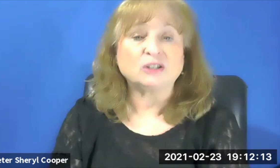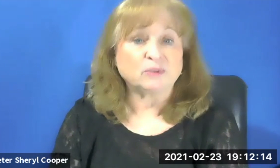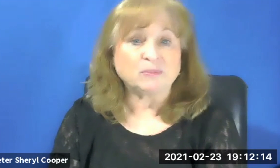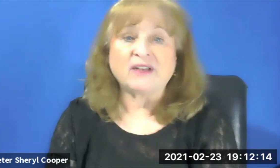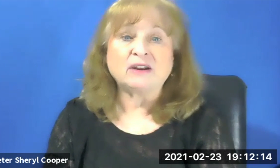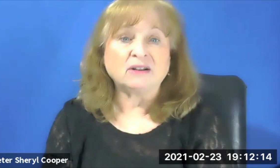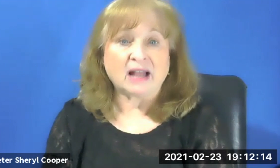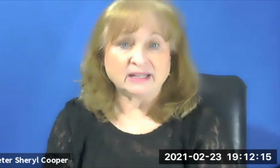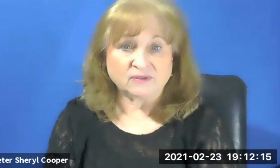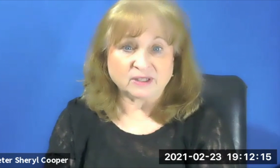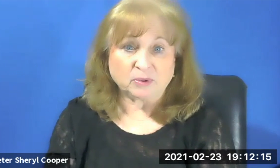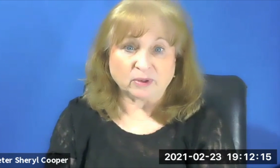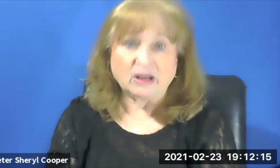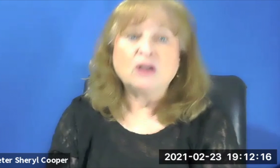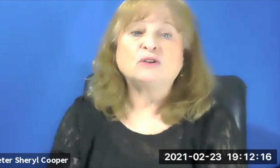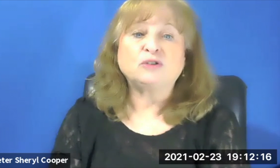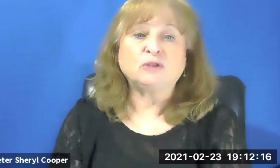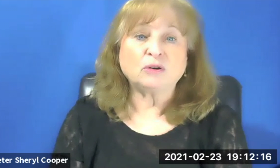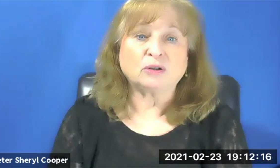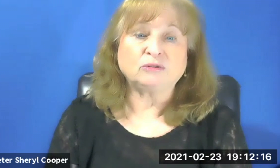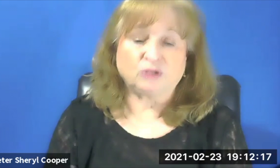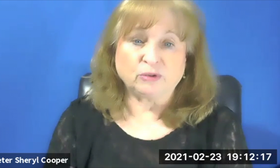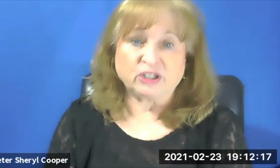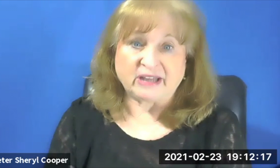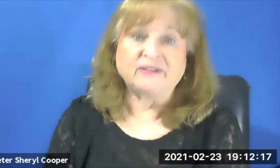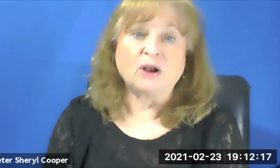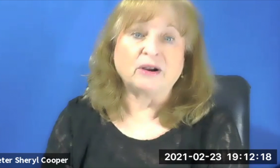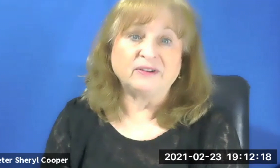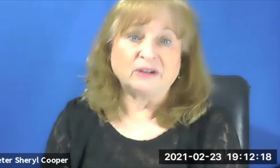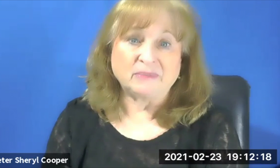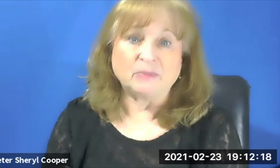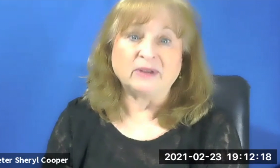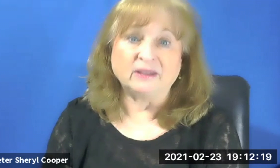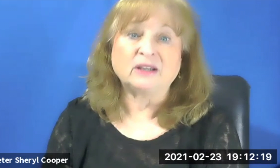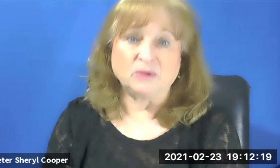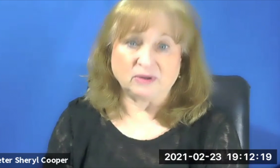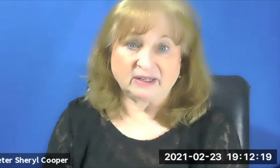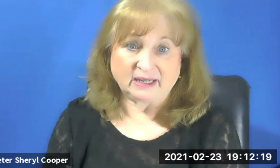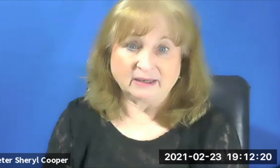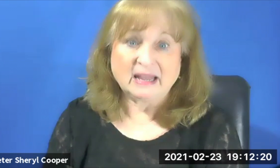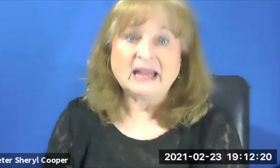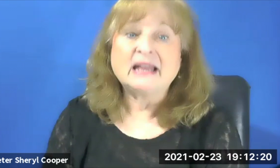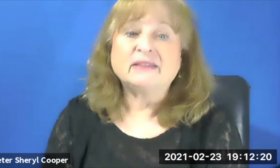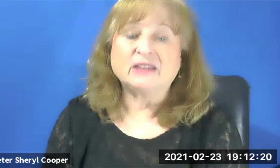. We provide all kinds of support to local Jewish deaf and hard-of-hearing people in the community. The JAD